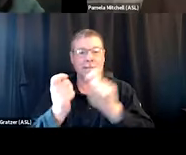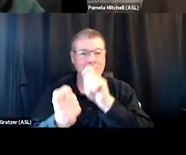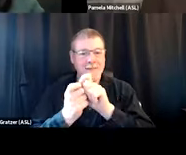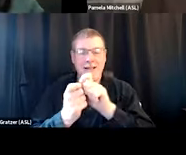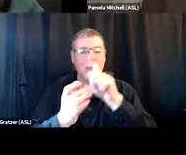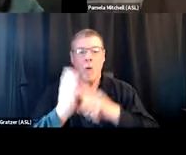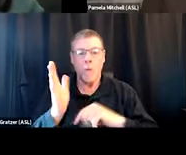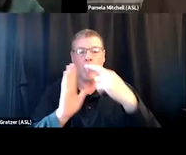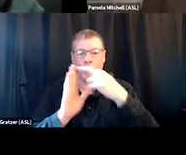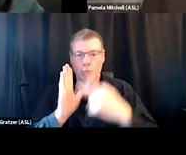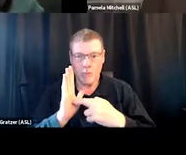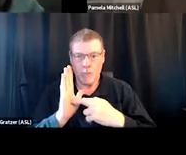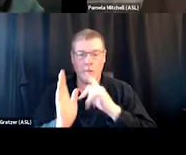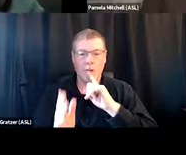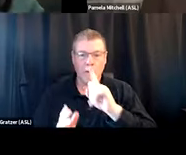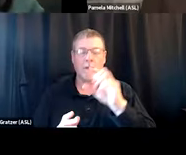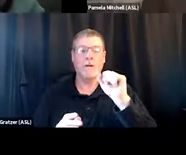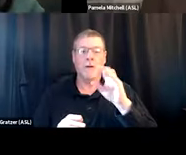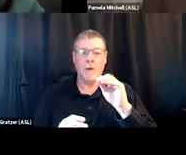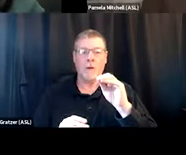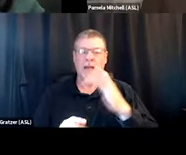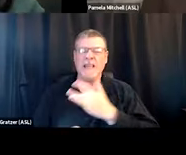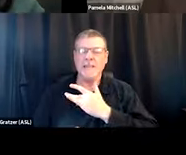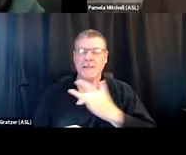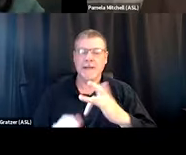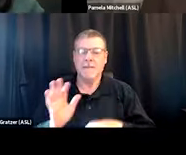so we can, and usually you find that out through your single state agency,